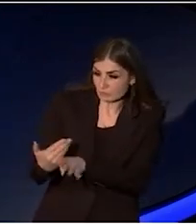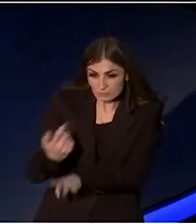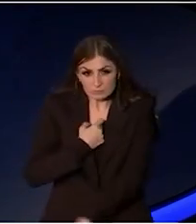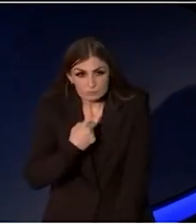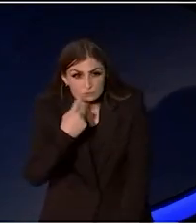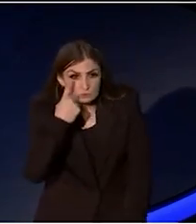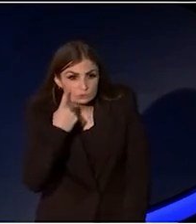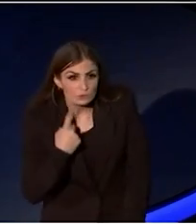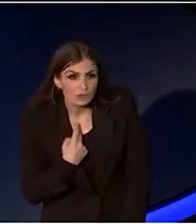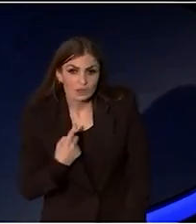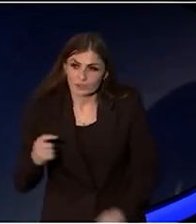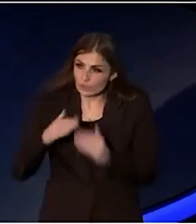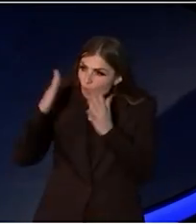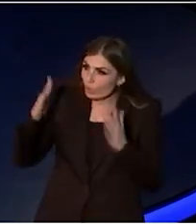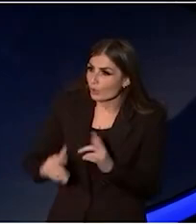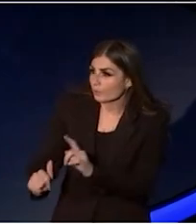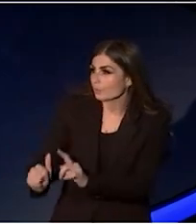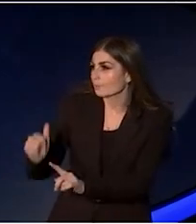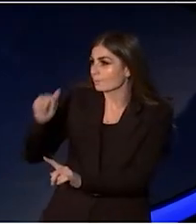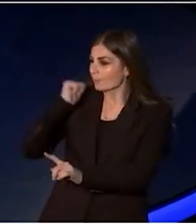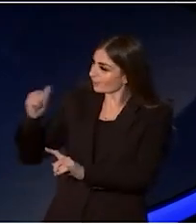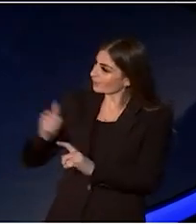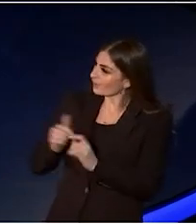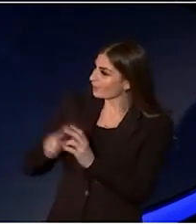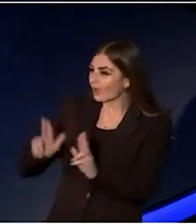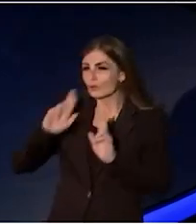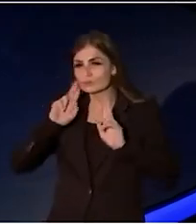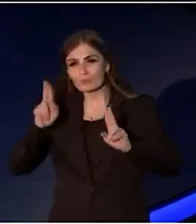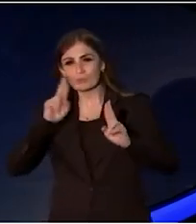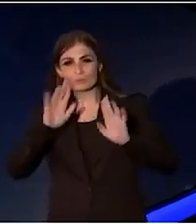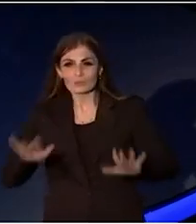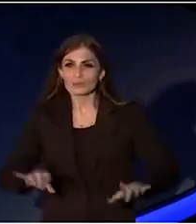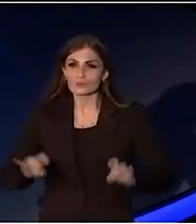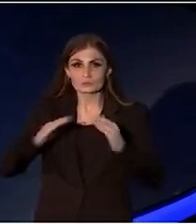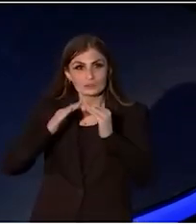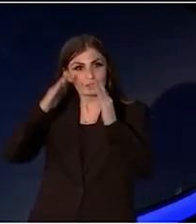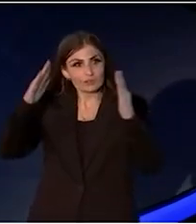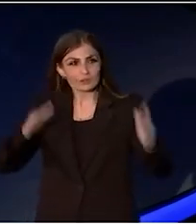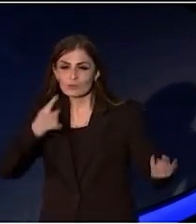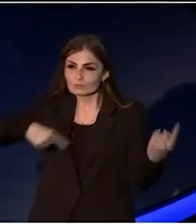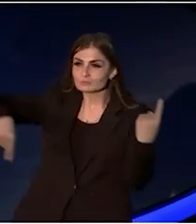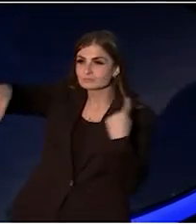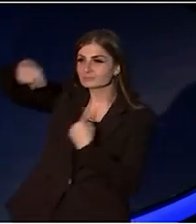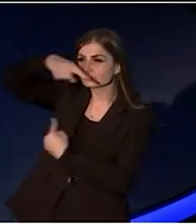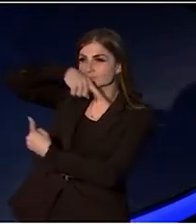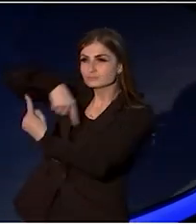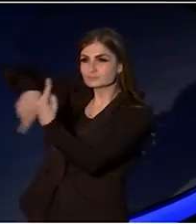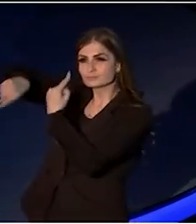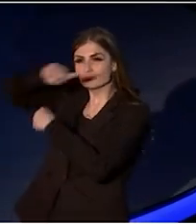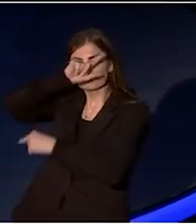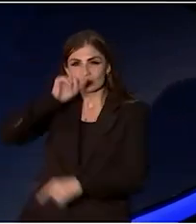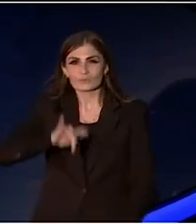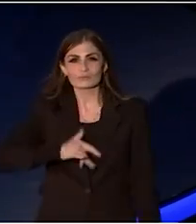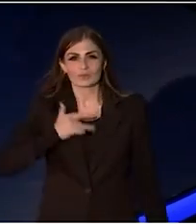spinning those clotted cream dreams back into the skies.